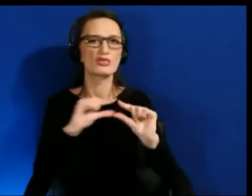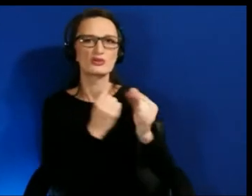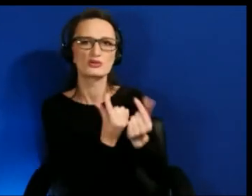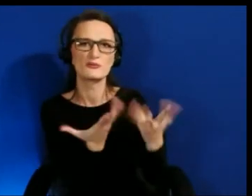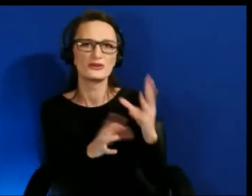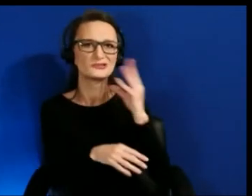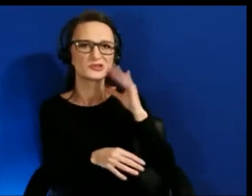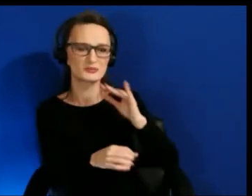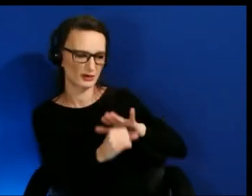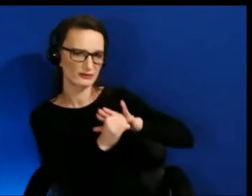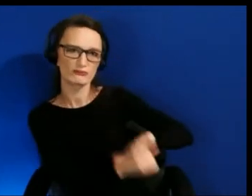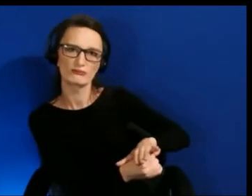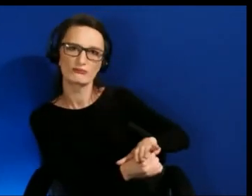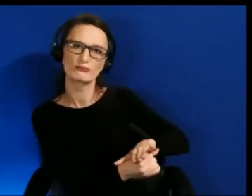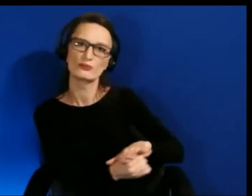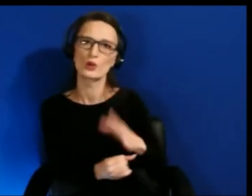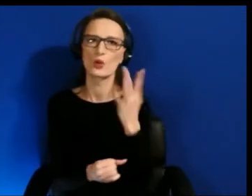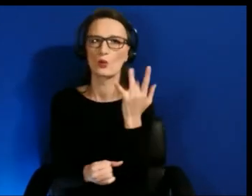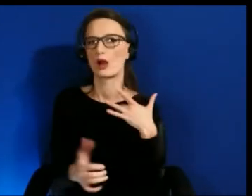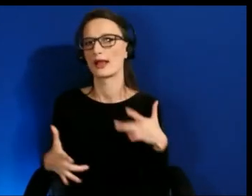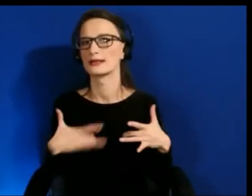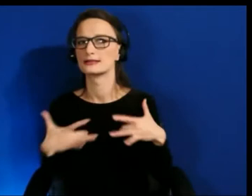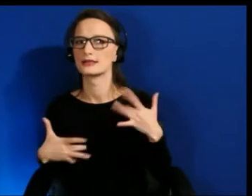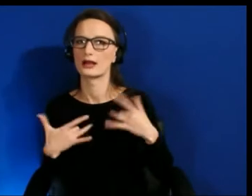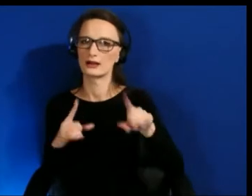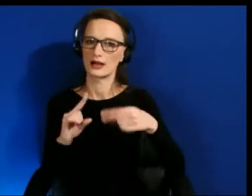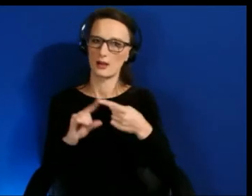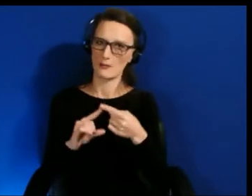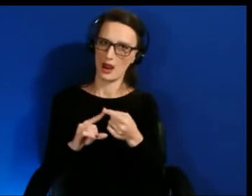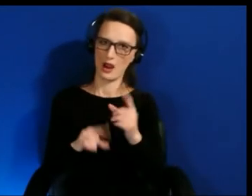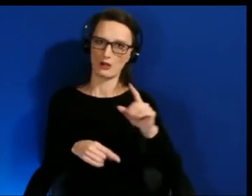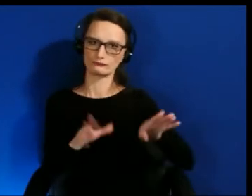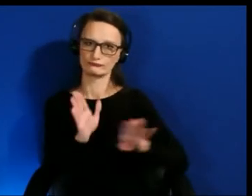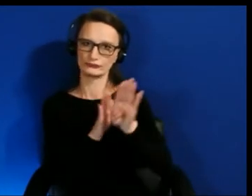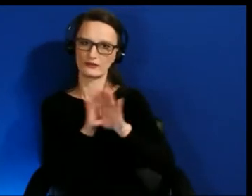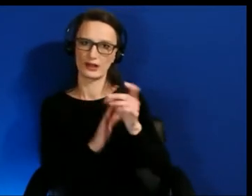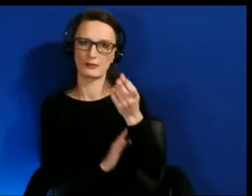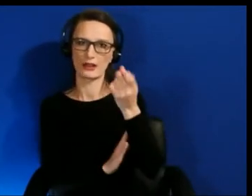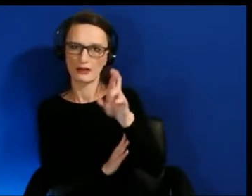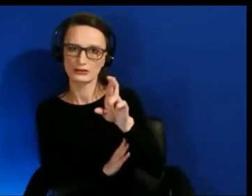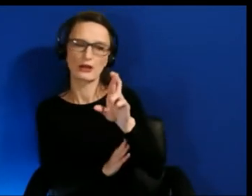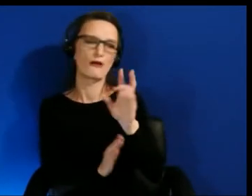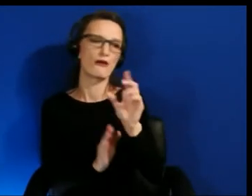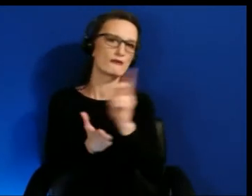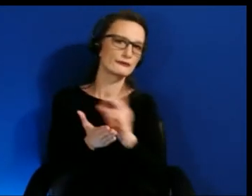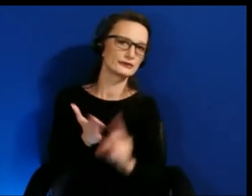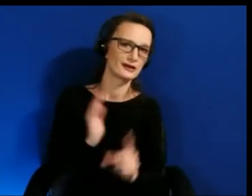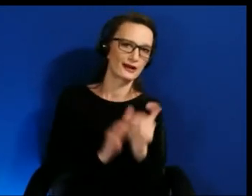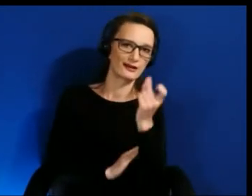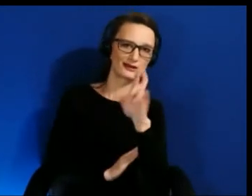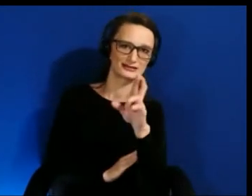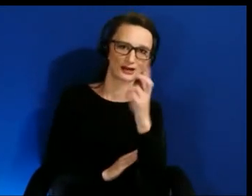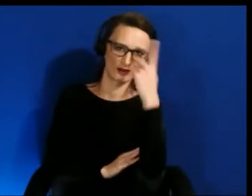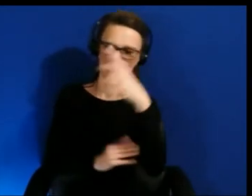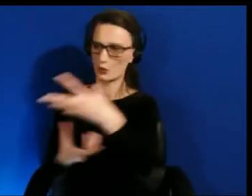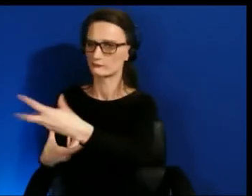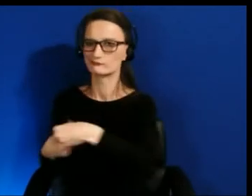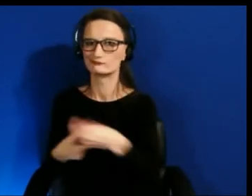you in terms of XR and designing and developing it in a more inclusive way. Who would like to start?